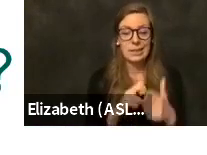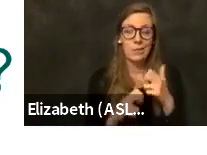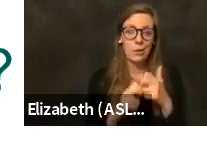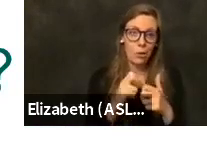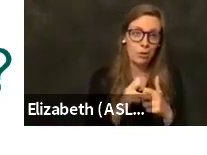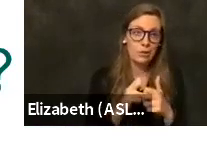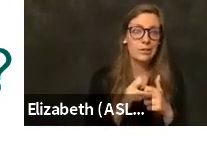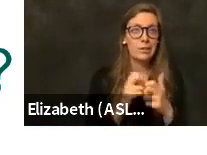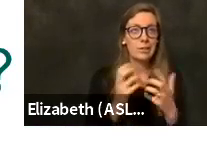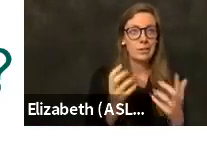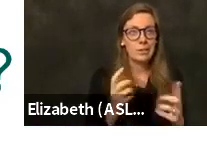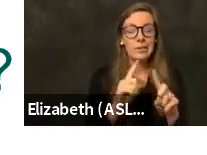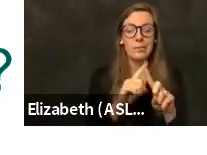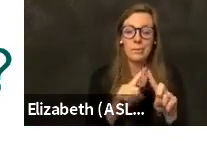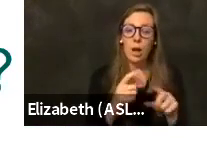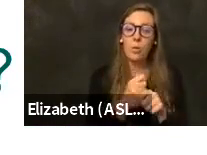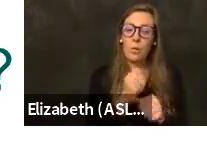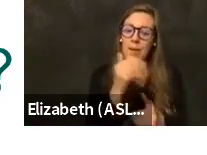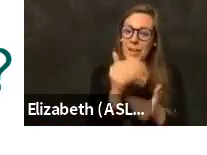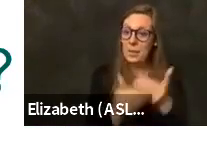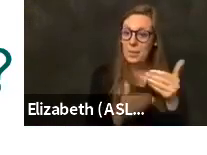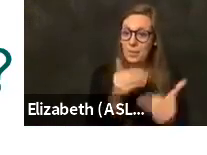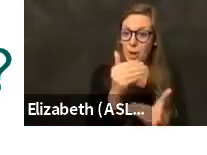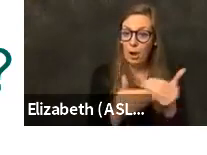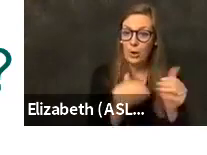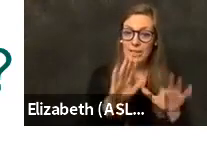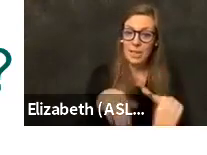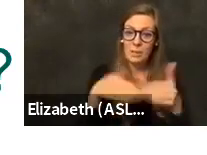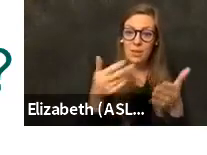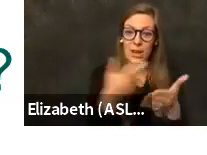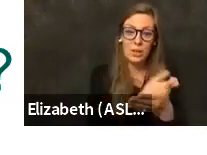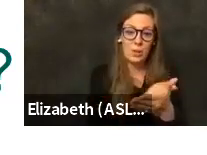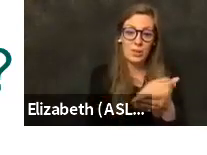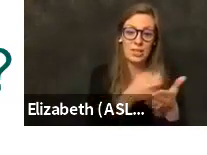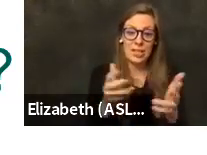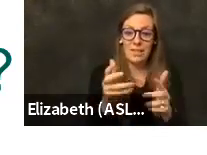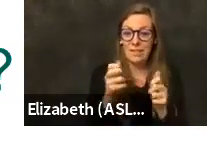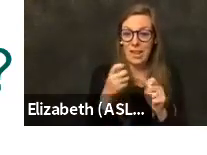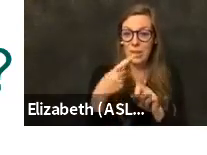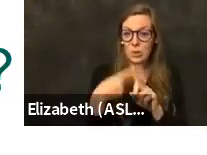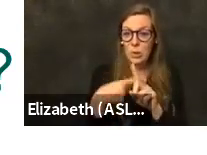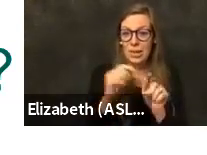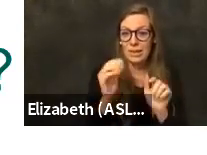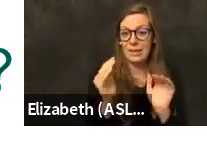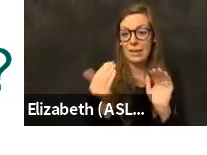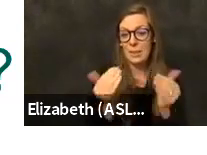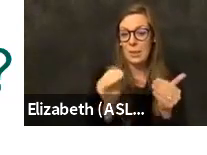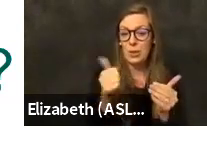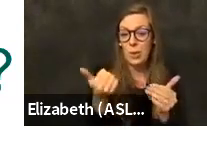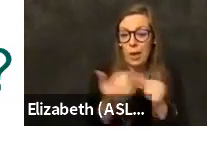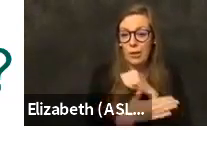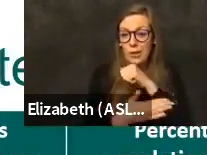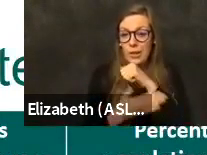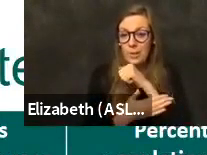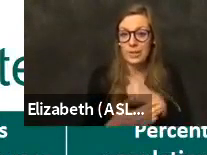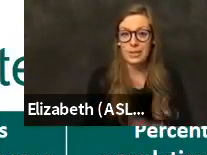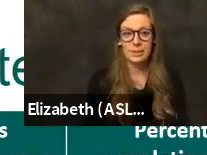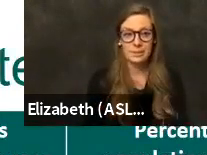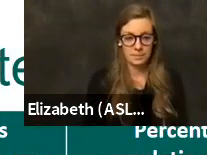But we're we're making progress and we're administering doses at a faster rate than other counties of our size.